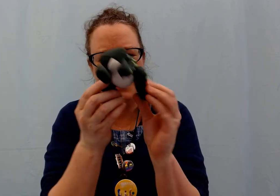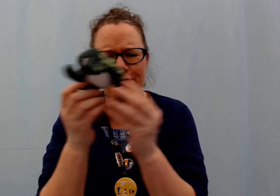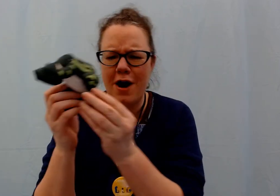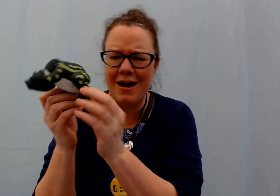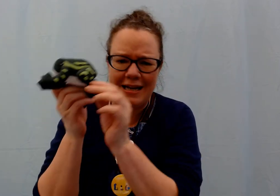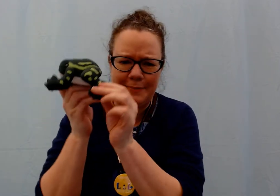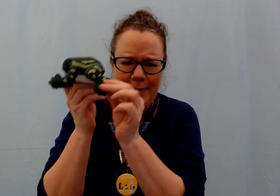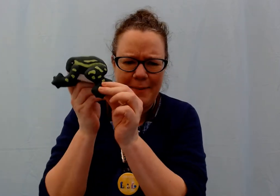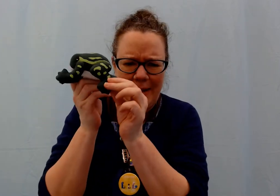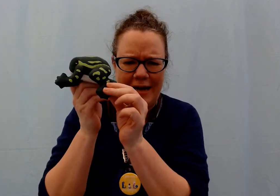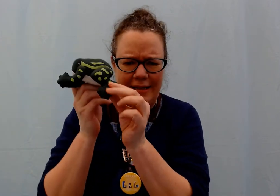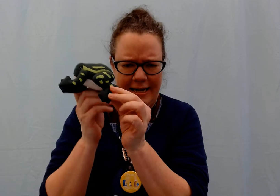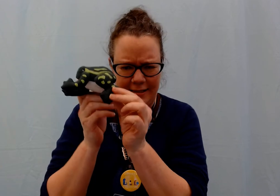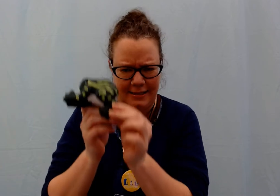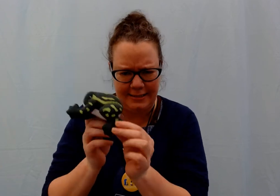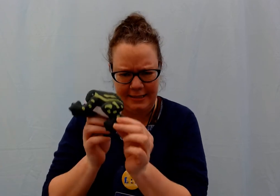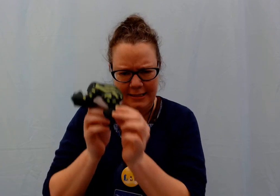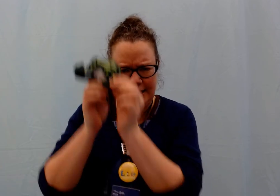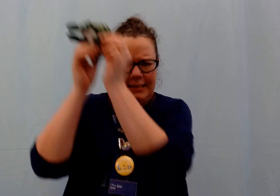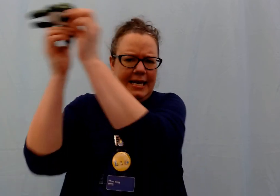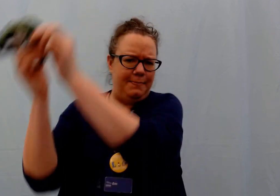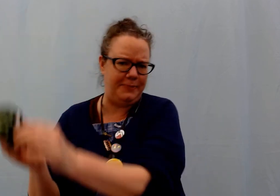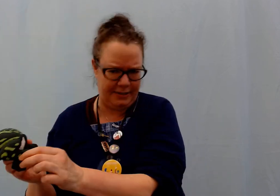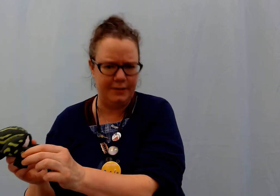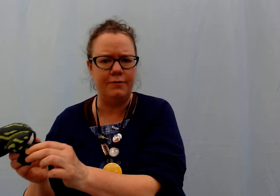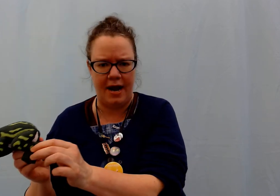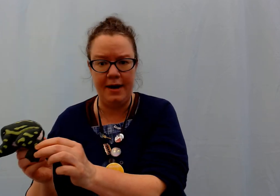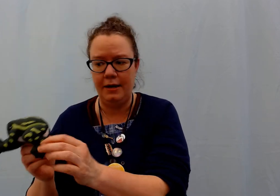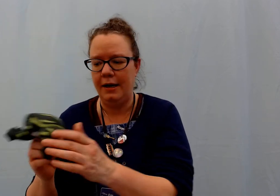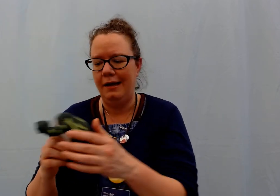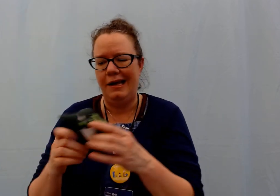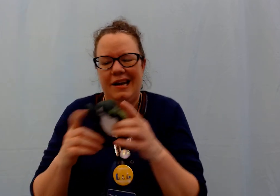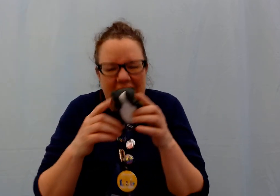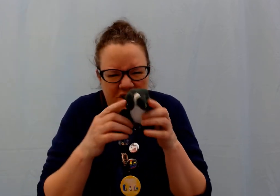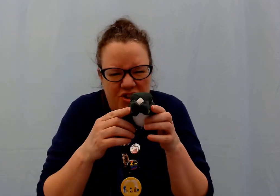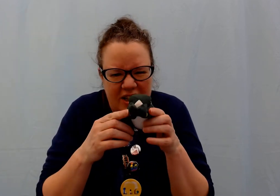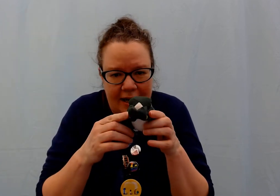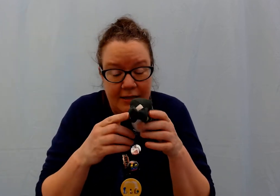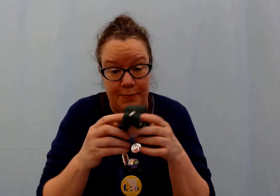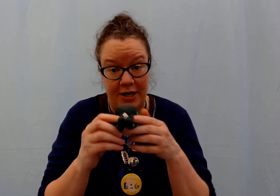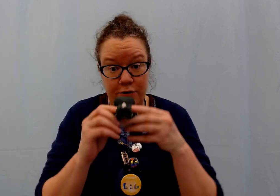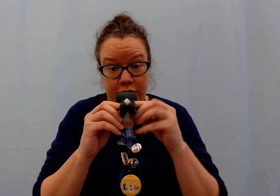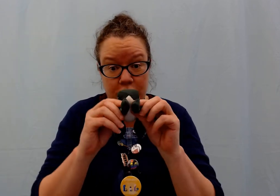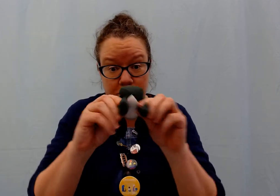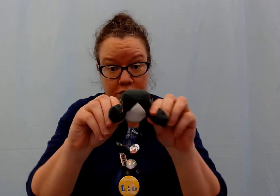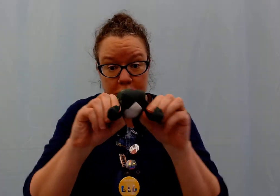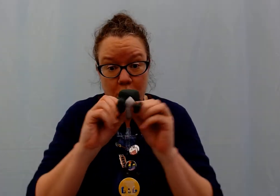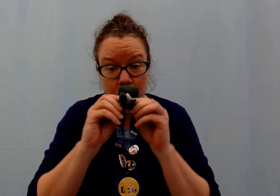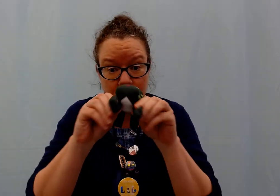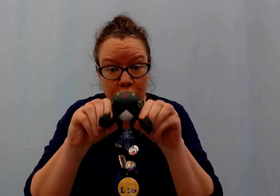A frog has big back legs because it leaps right and kind of short legs but it uses those to